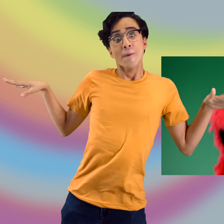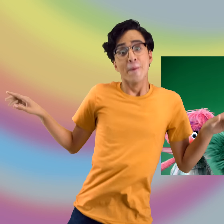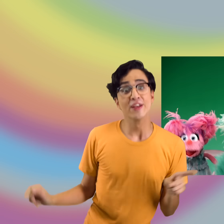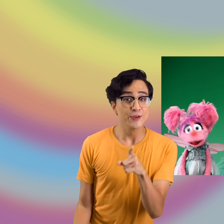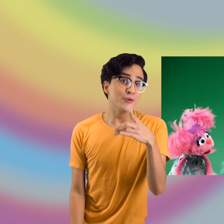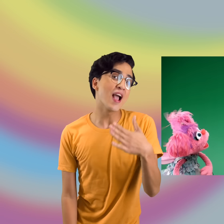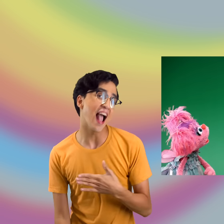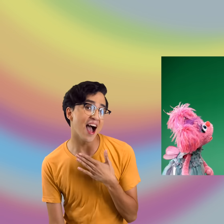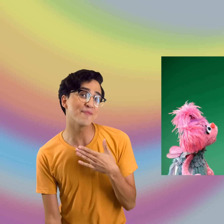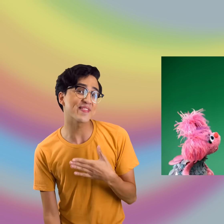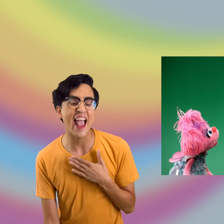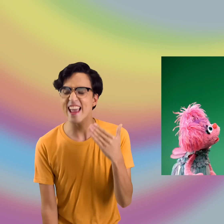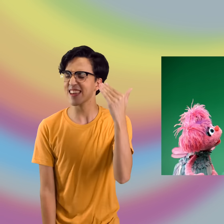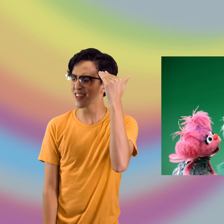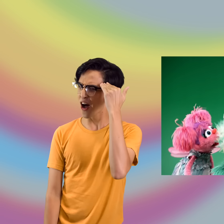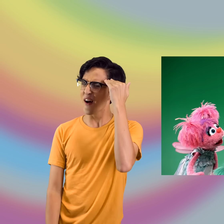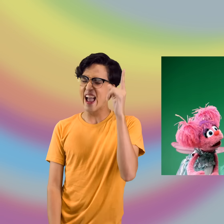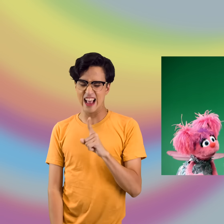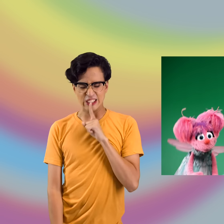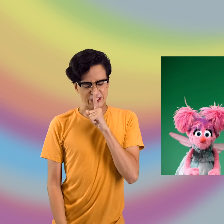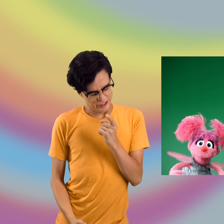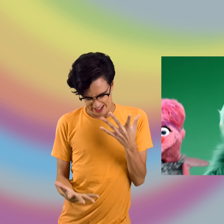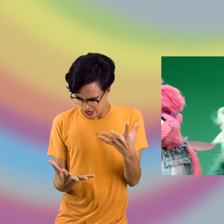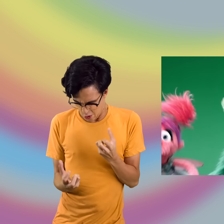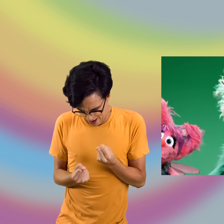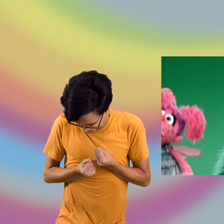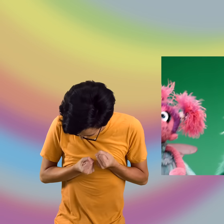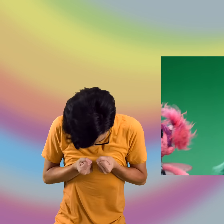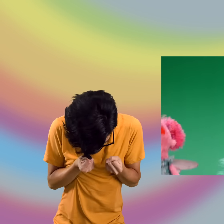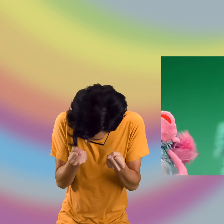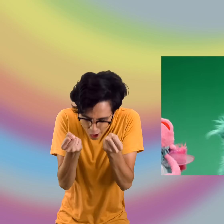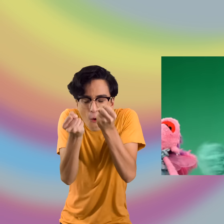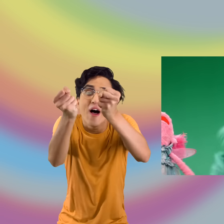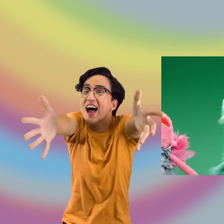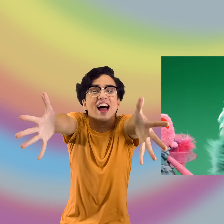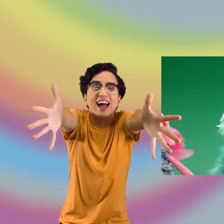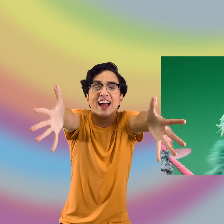(ROSITA SINGING) If you're happy and you know it and you really wanna show it--